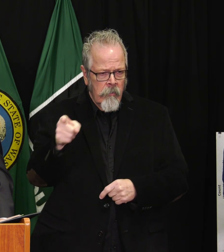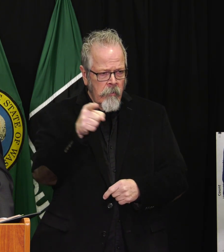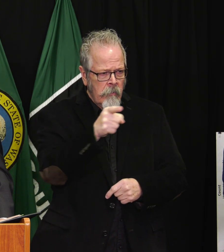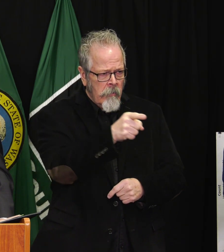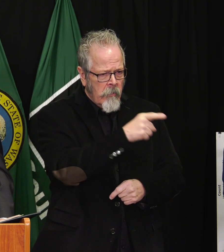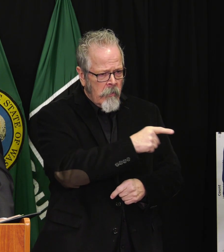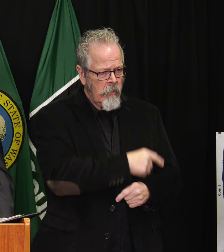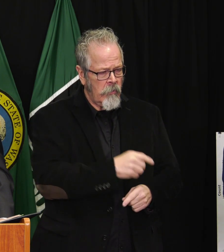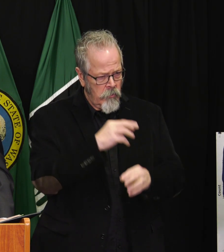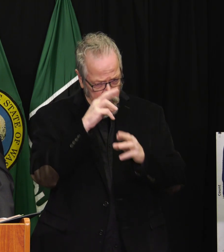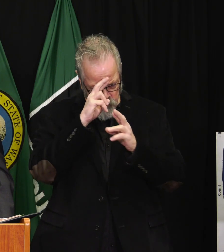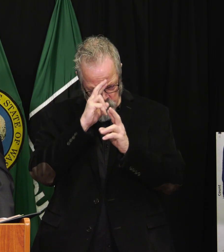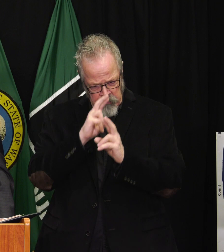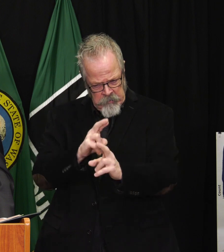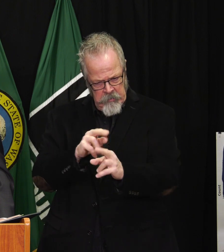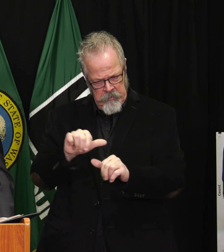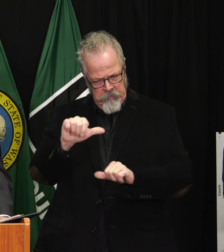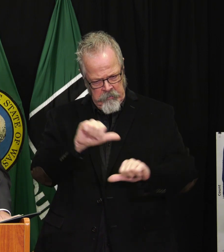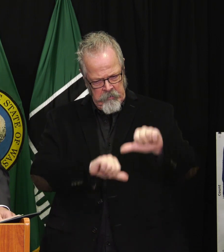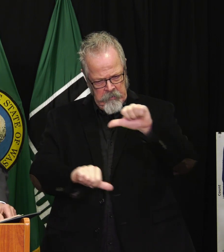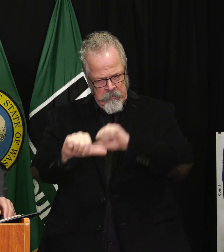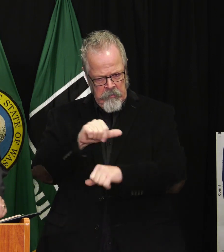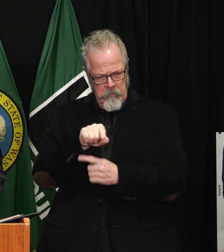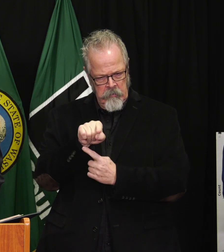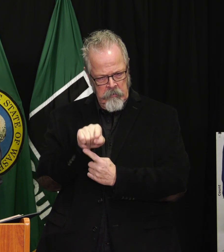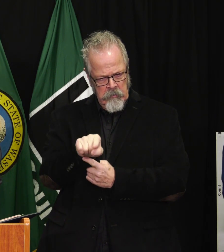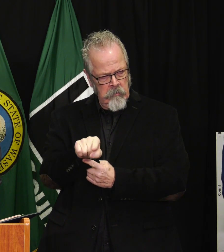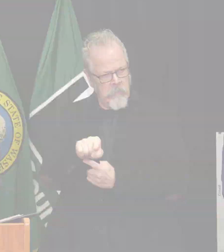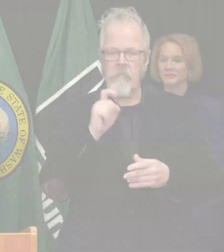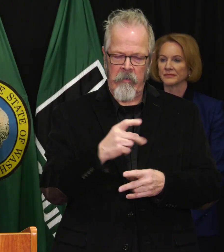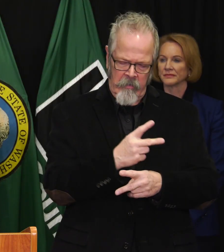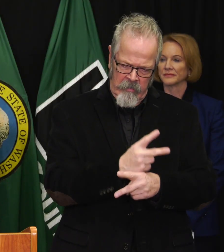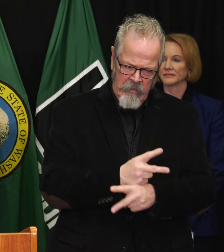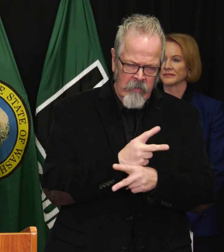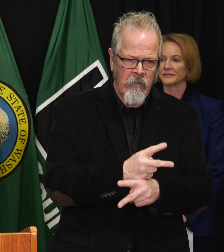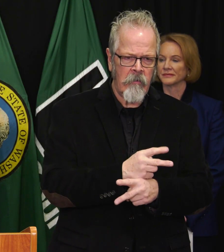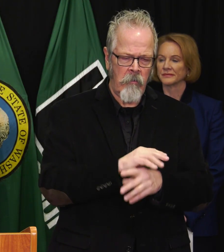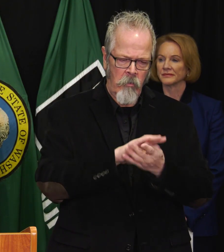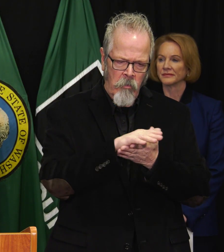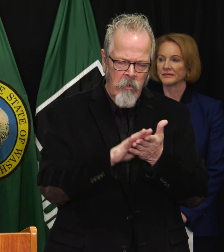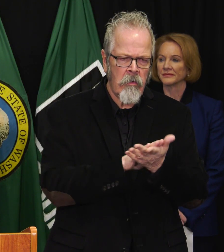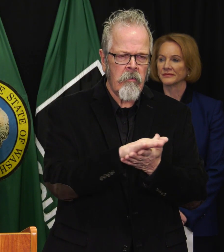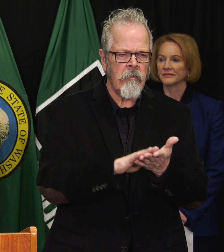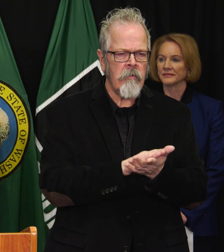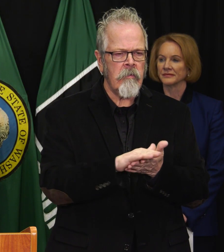that we're all in this together. That's why we're taking these steps. To be sure, ordering the cancellation